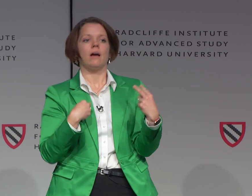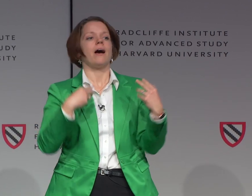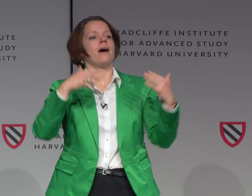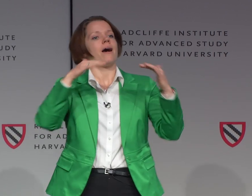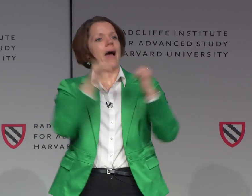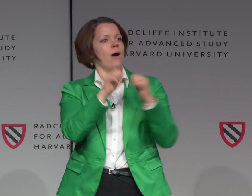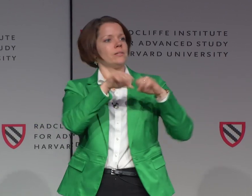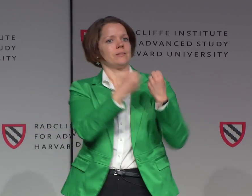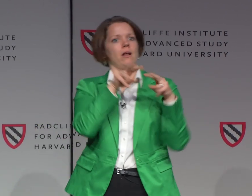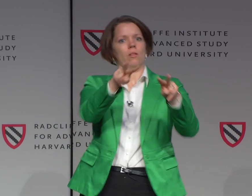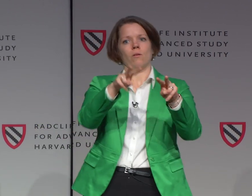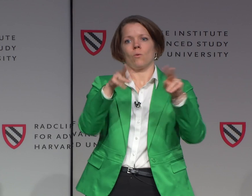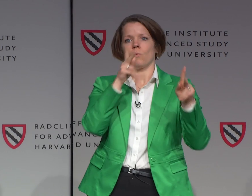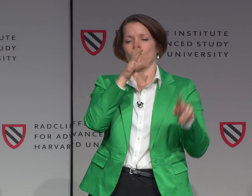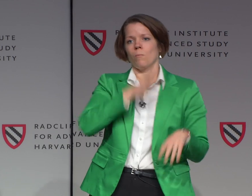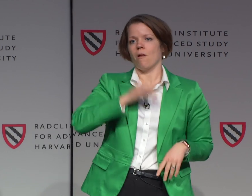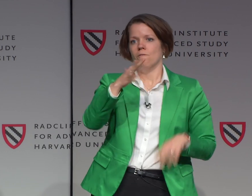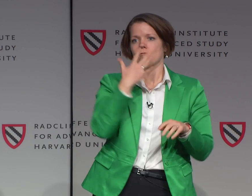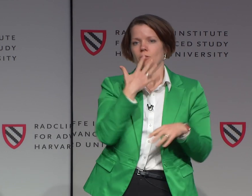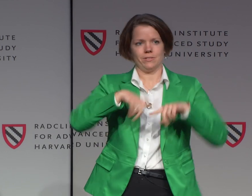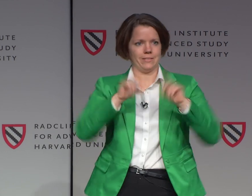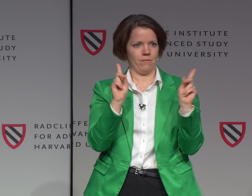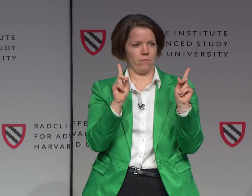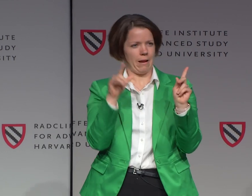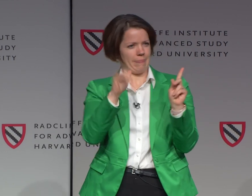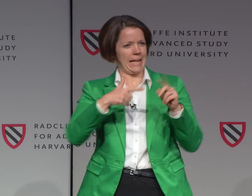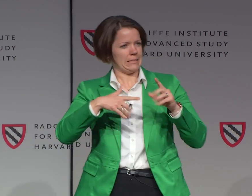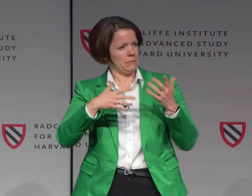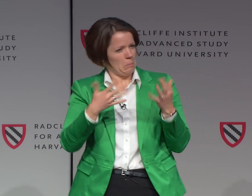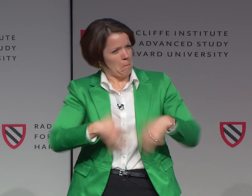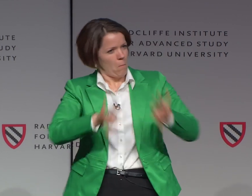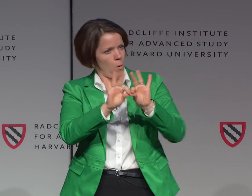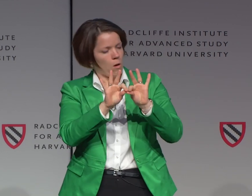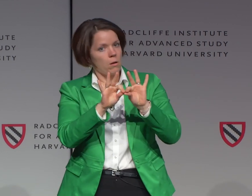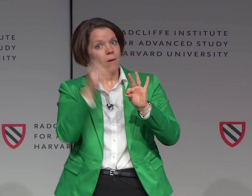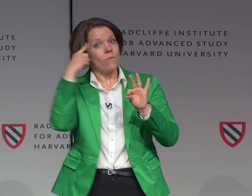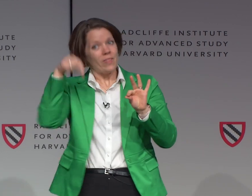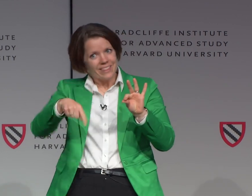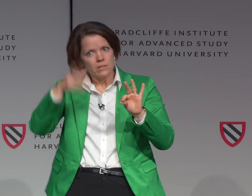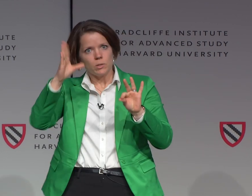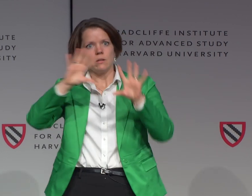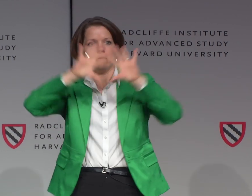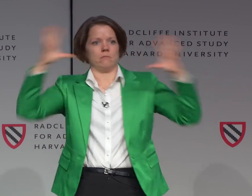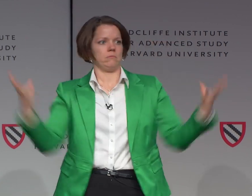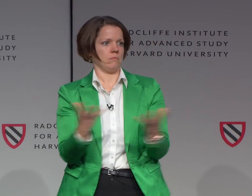me, how society views women, and women of color, and that discrepancy.